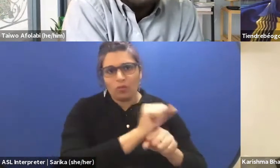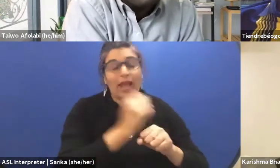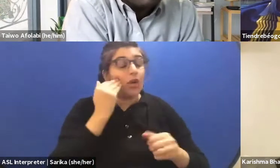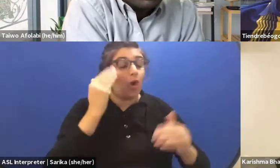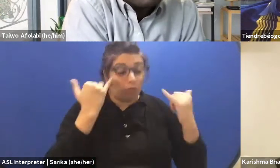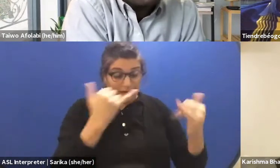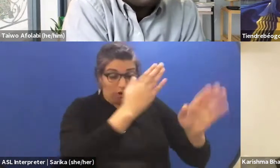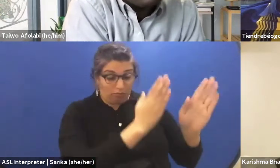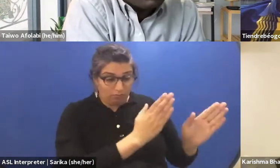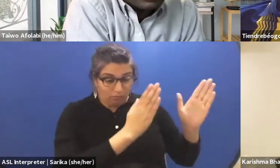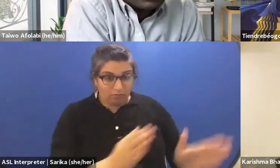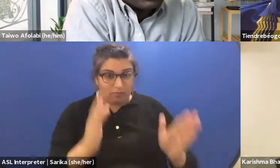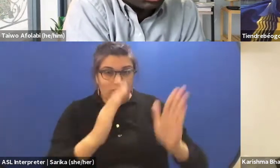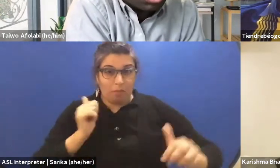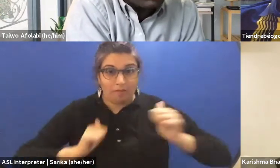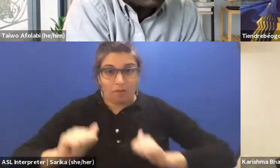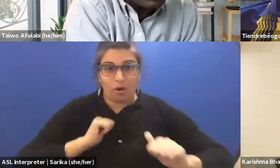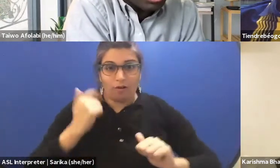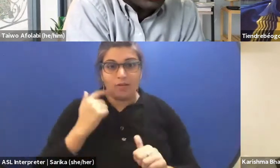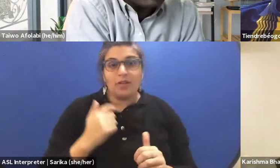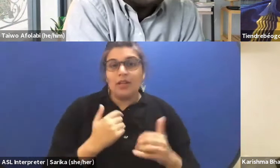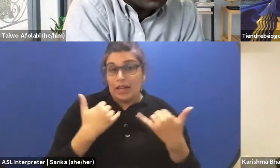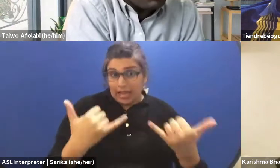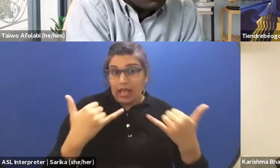for a performance for a show in FITMO.